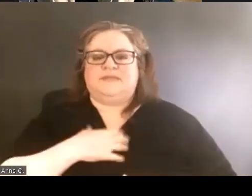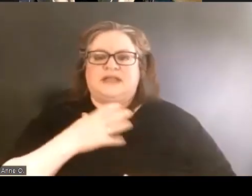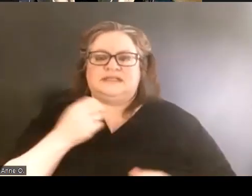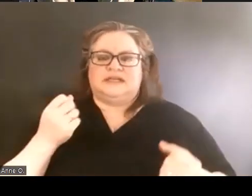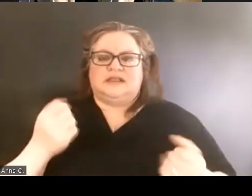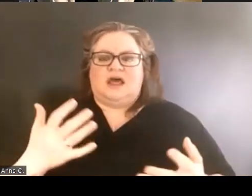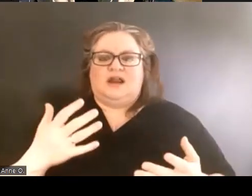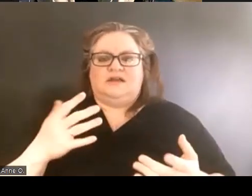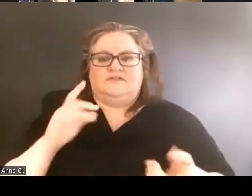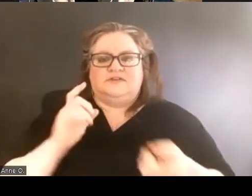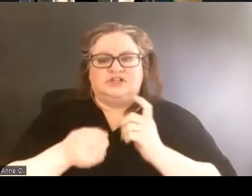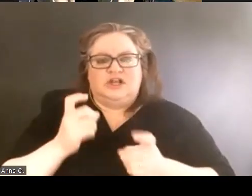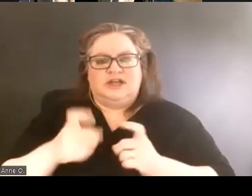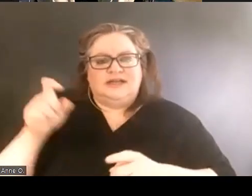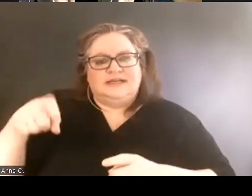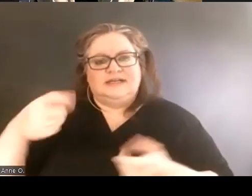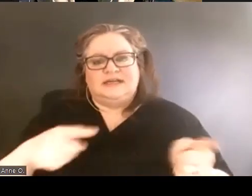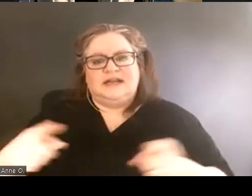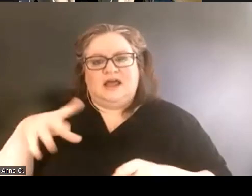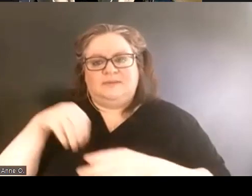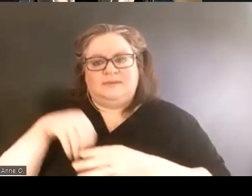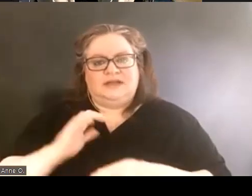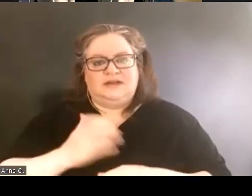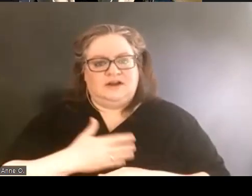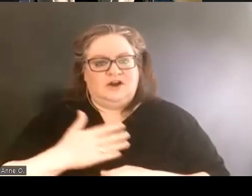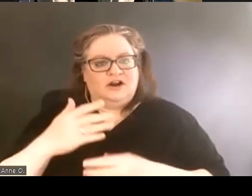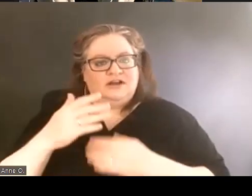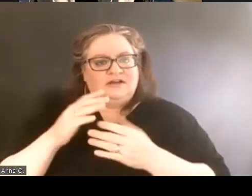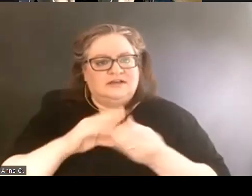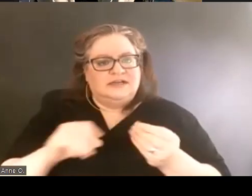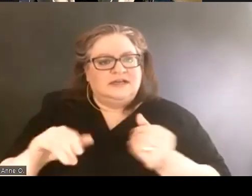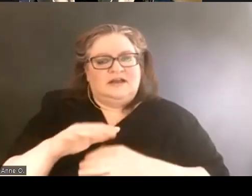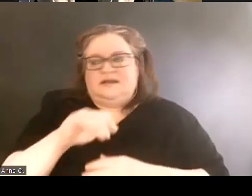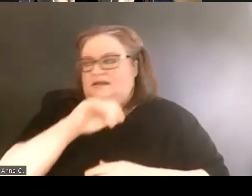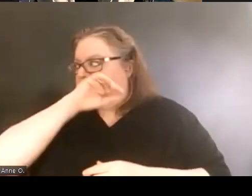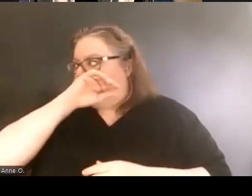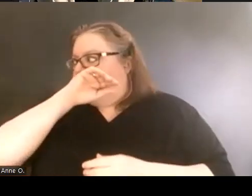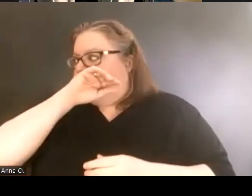on our campus around mainly compliance, but also culture.